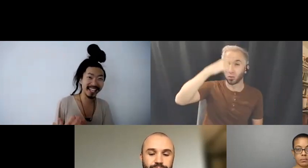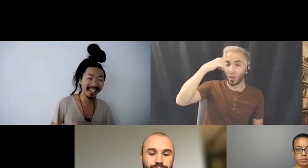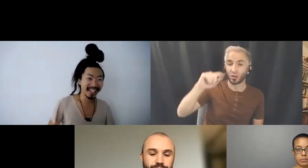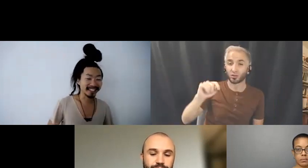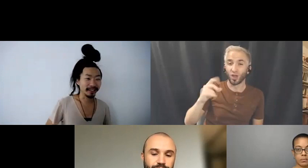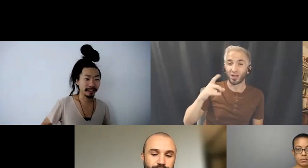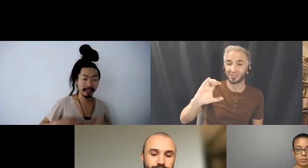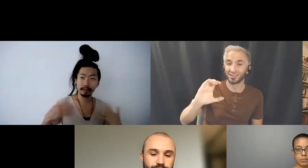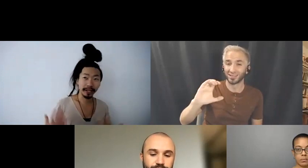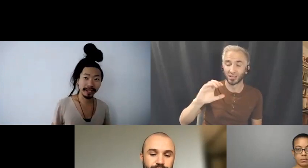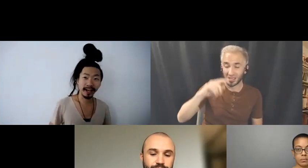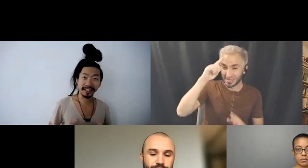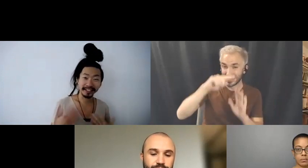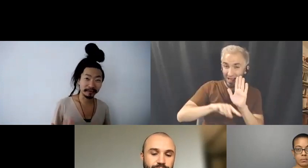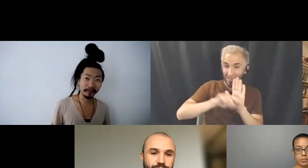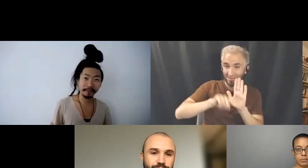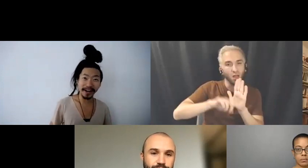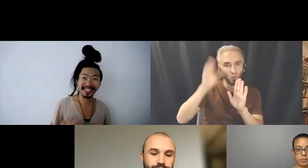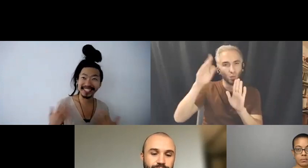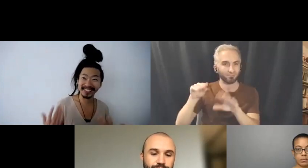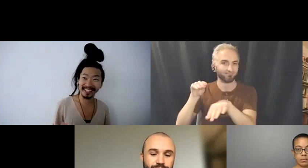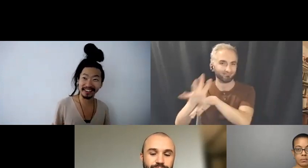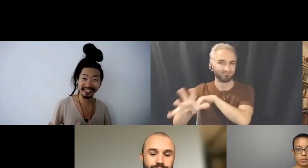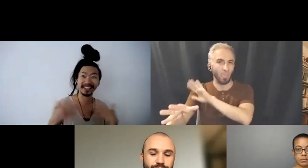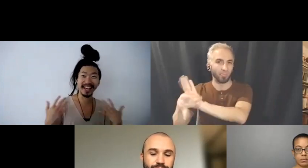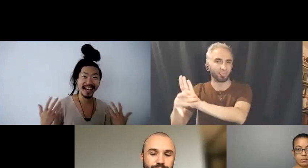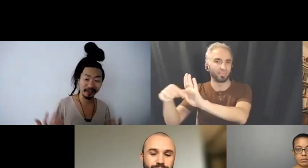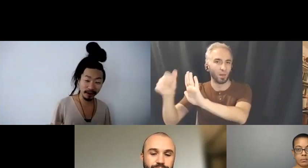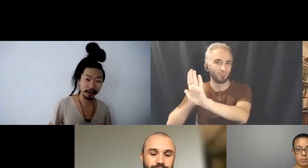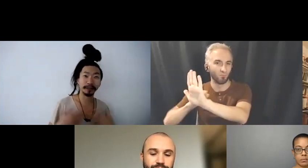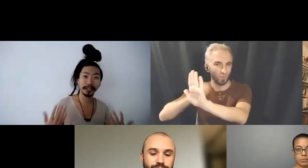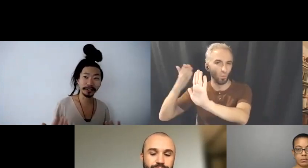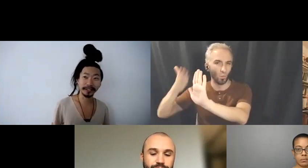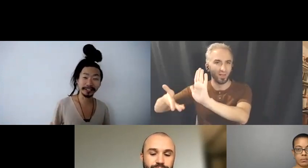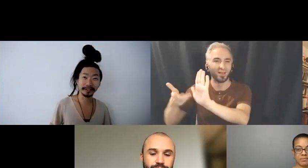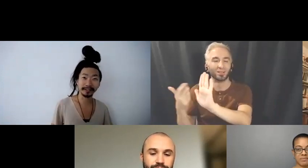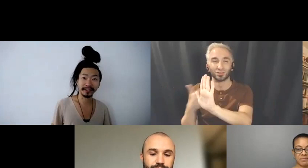So you're just gonna bring like kindness and liquid vibration into your software. So that's why I also do the ritual is to acknowledging